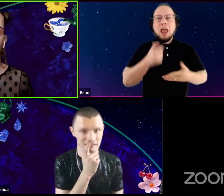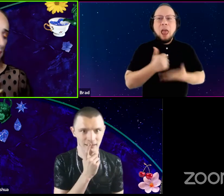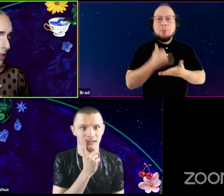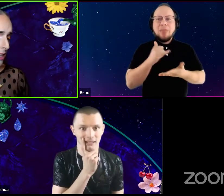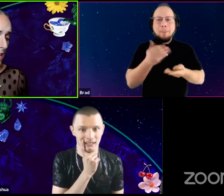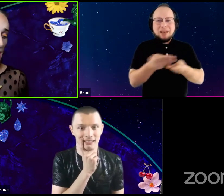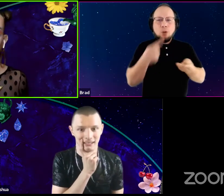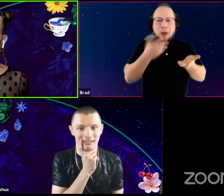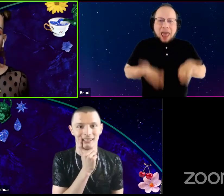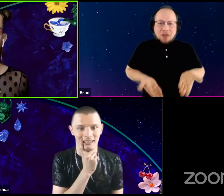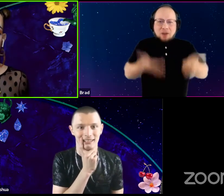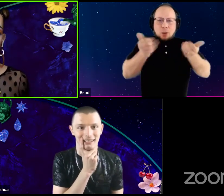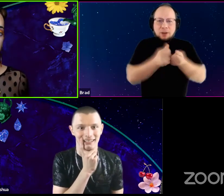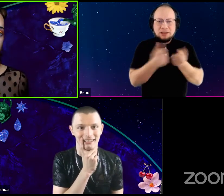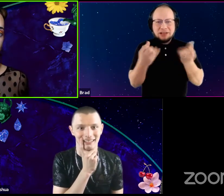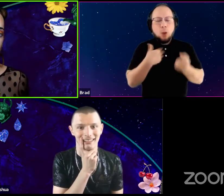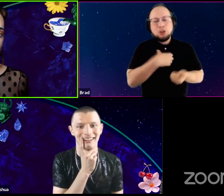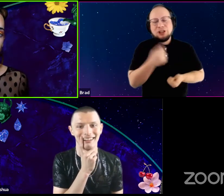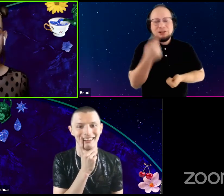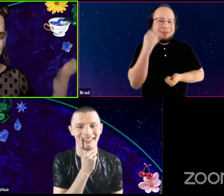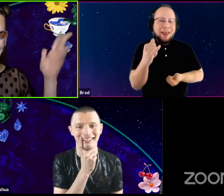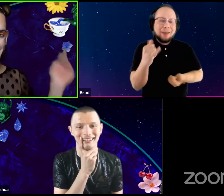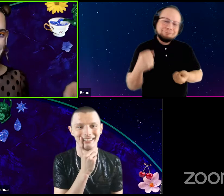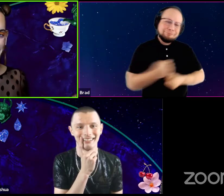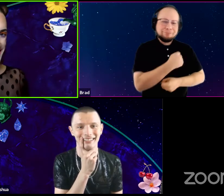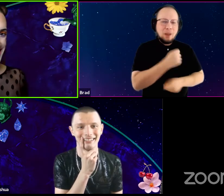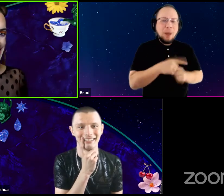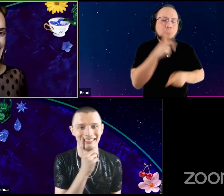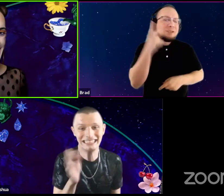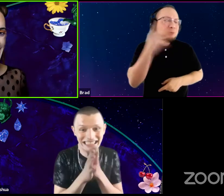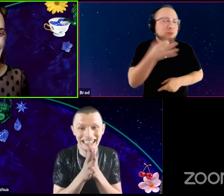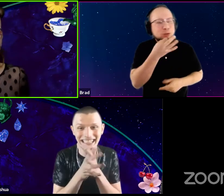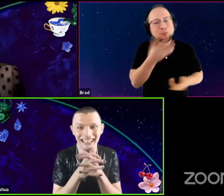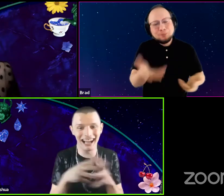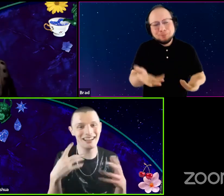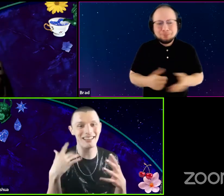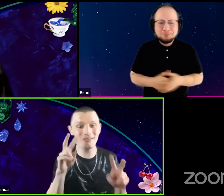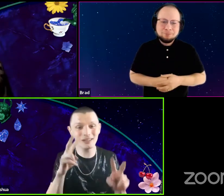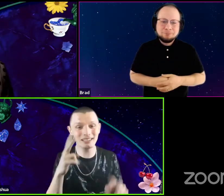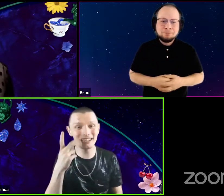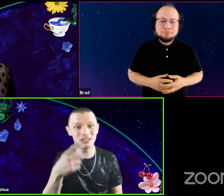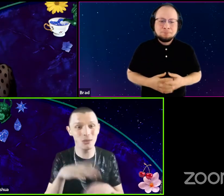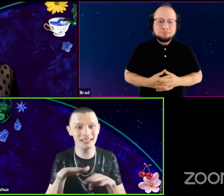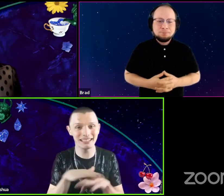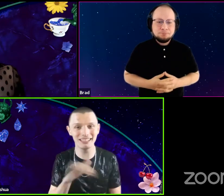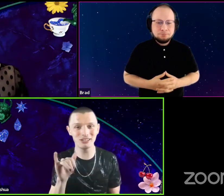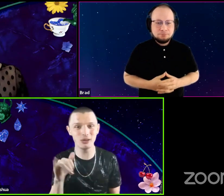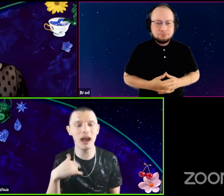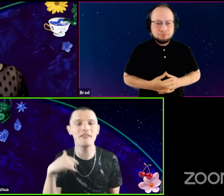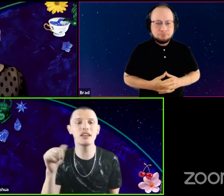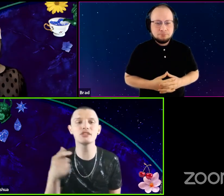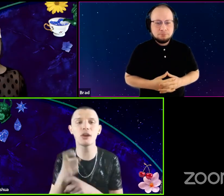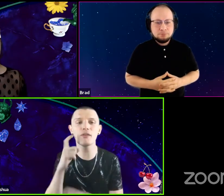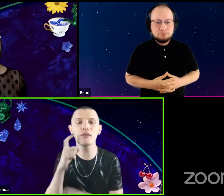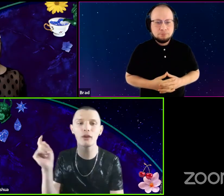Like, I wish I could have seen that, but I'll see you soon. Yeah. I mean, I look forward to seeing you on stage too I have another joke for you. Before you go.